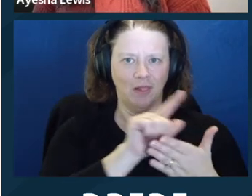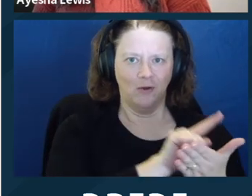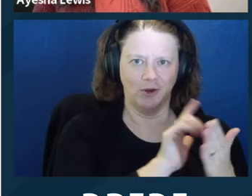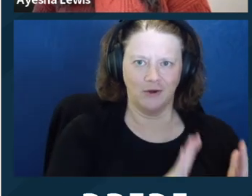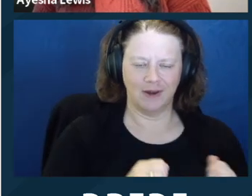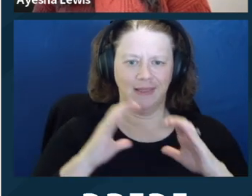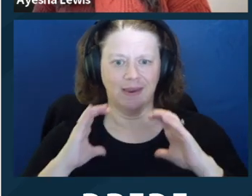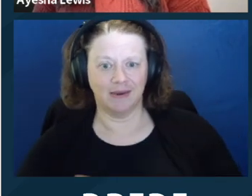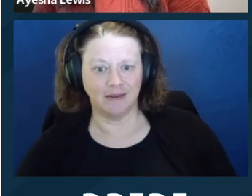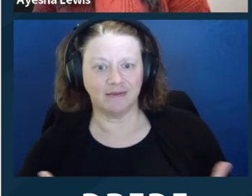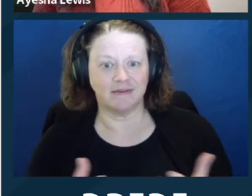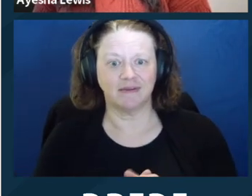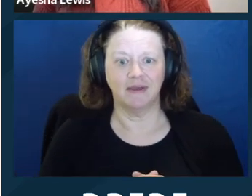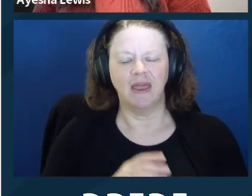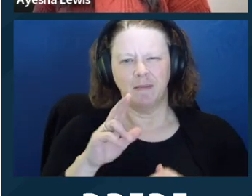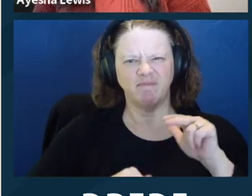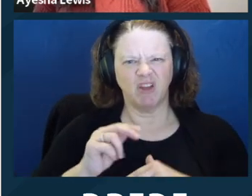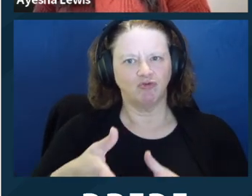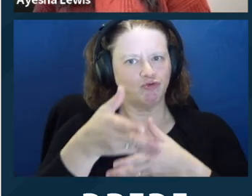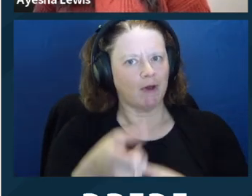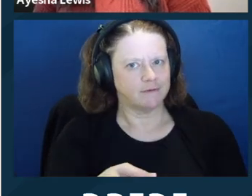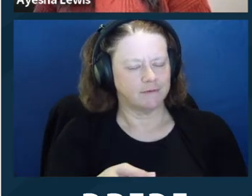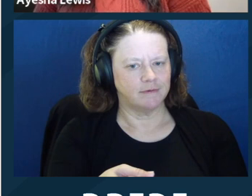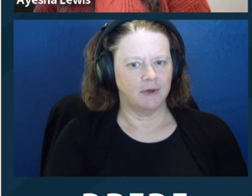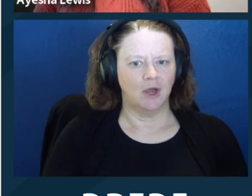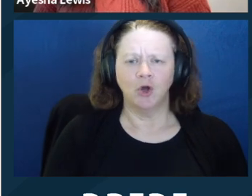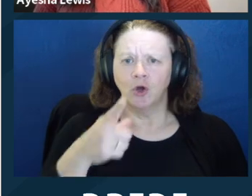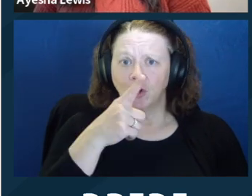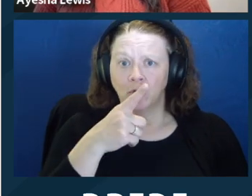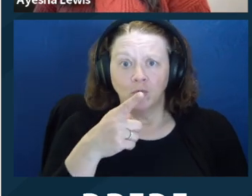folks to adopt, regardless of whether you're representing a person with disabilities or